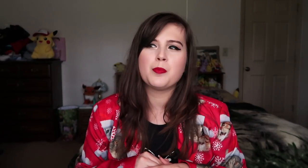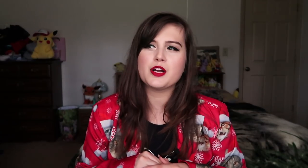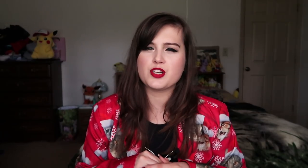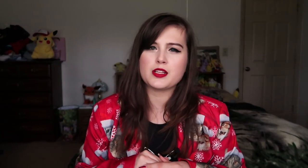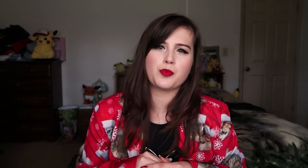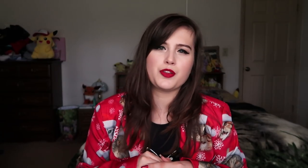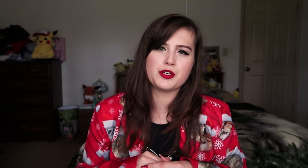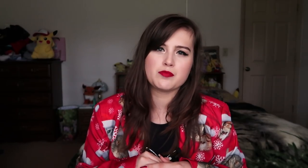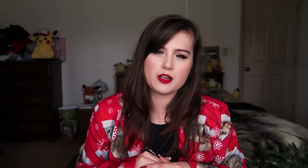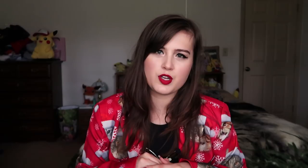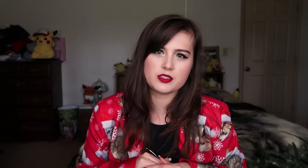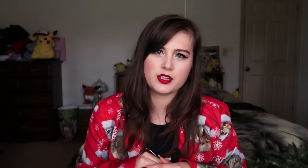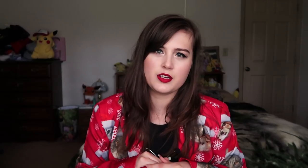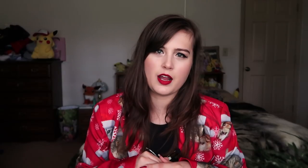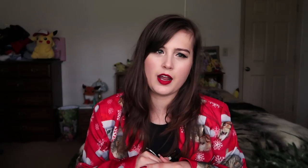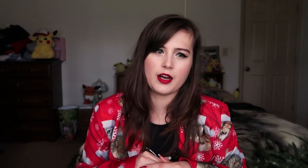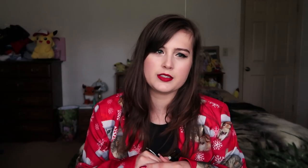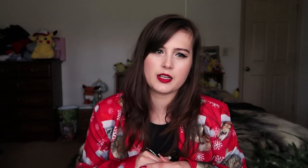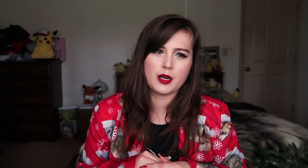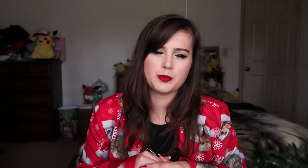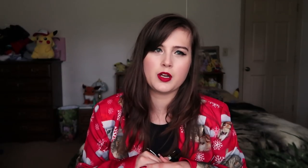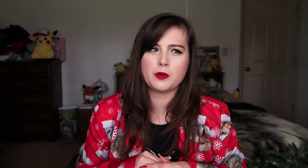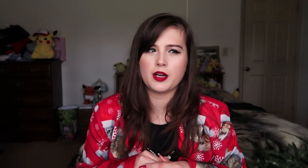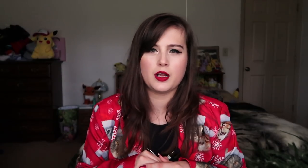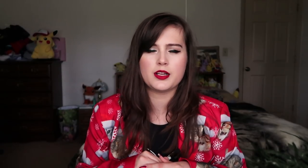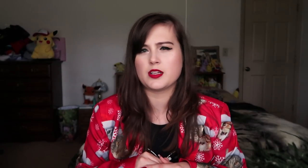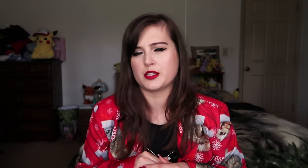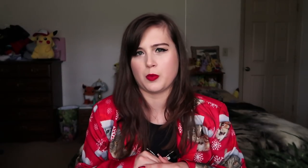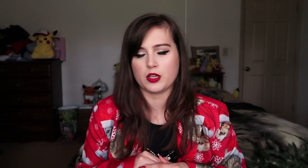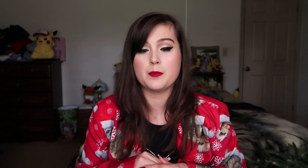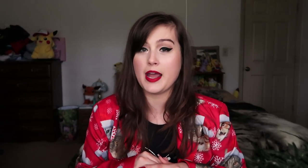but she has a brother named Jason, and, you know what, let's not spoil it.